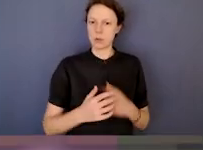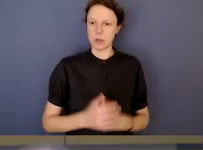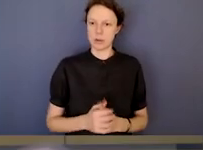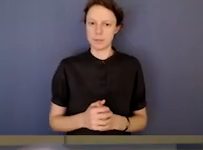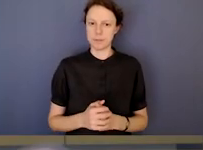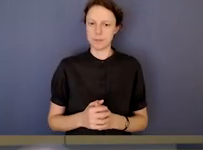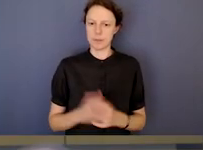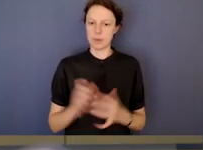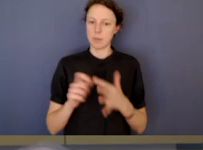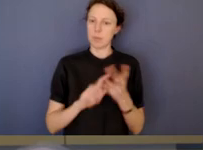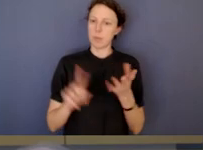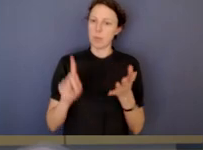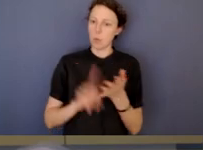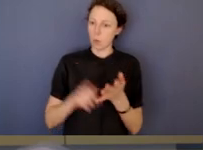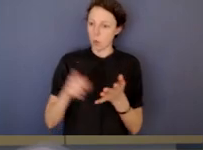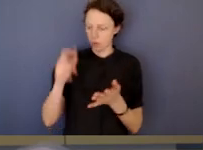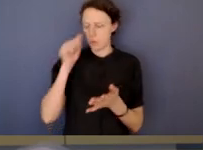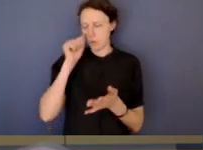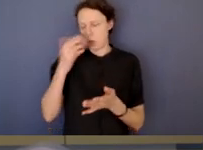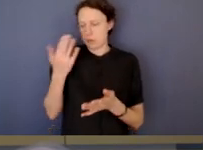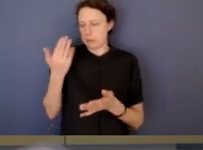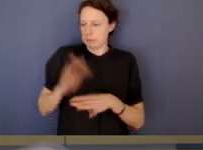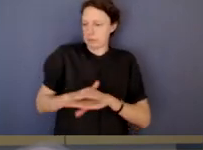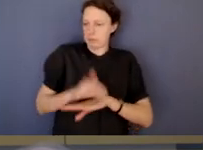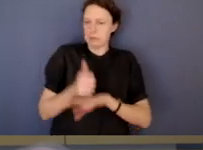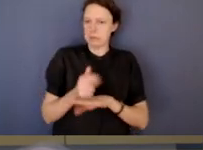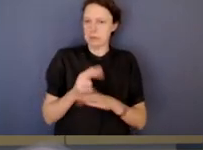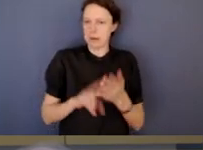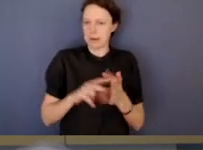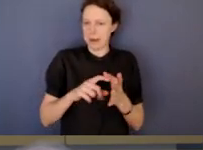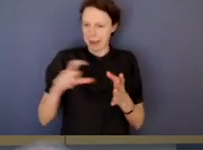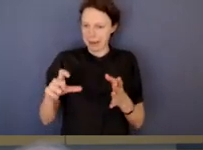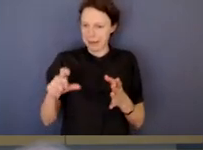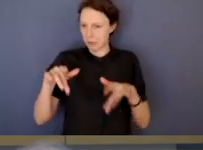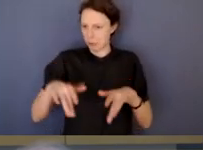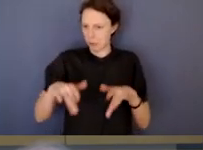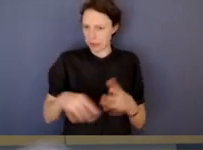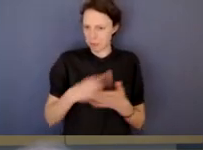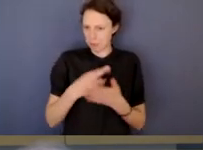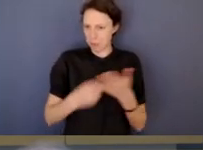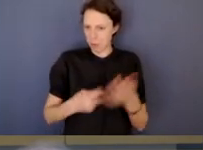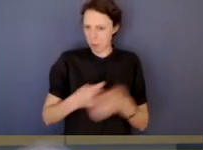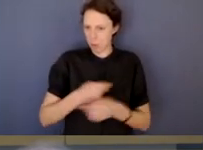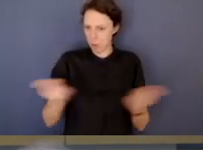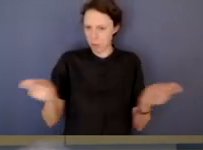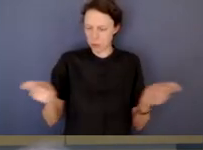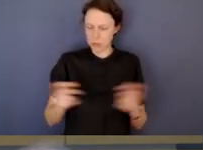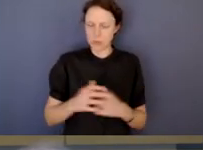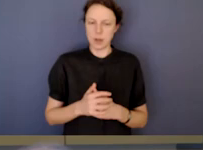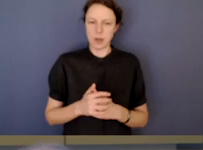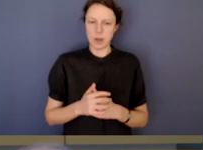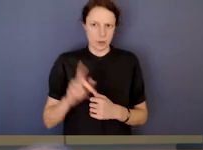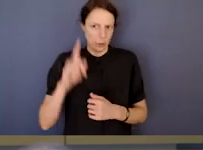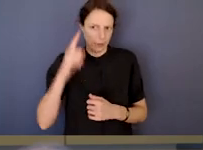And Paul, I mean, obviously it's early days for the NACC and you haven't had a chance to do a report yet, I don't think.